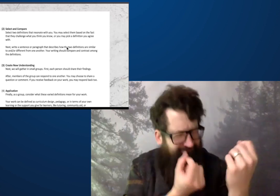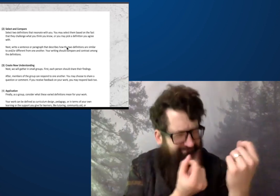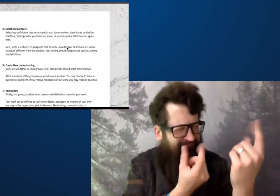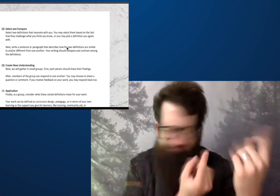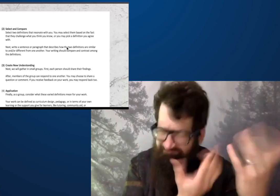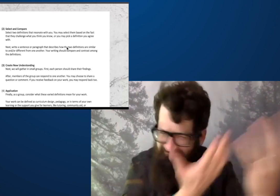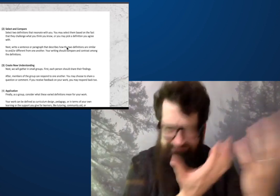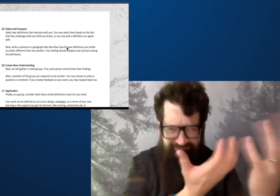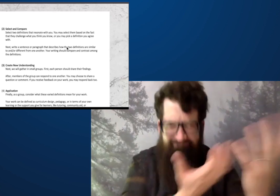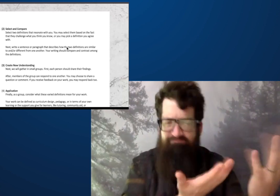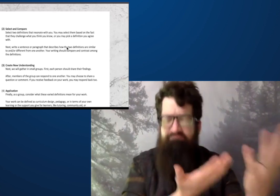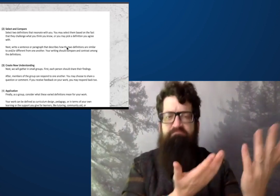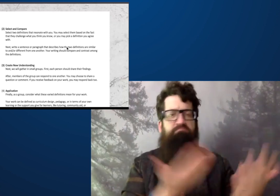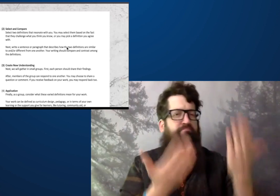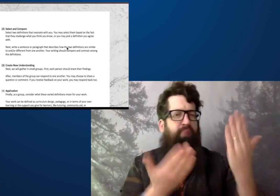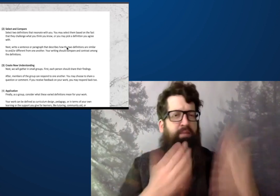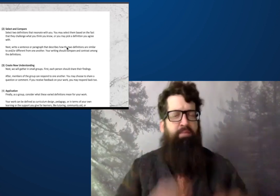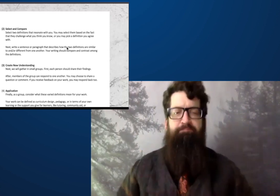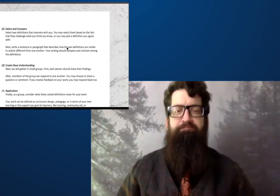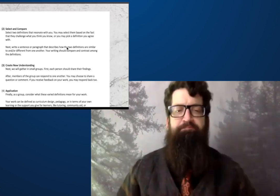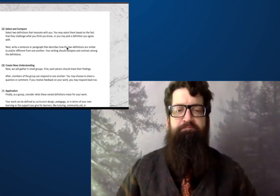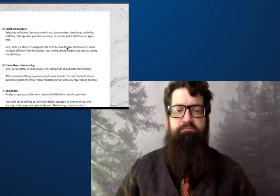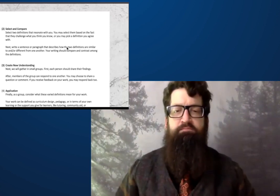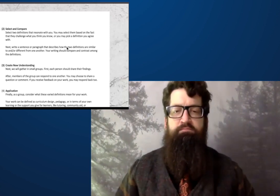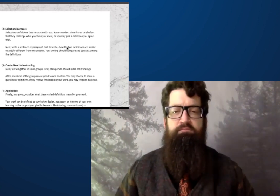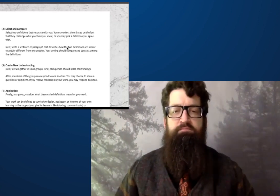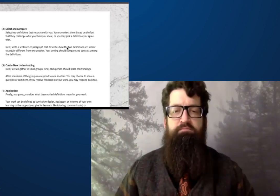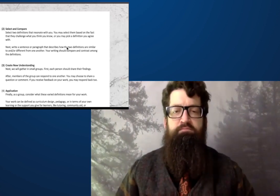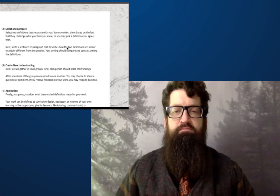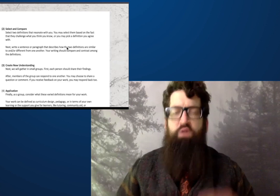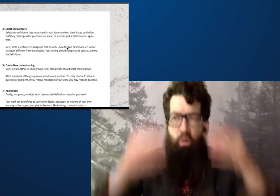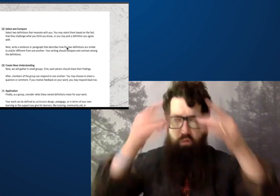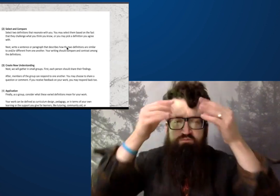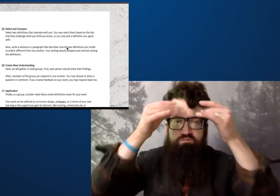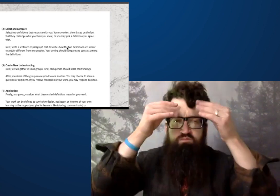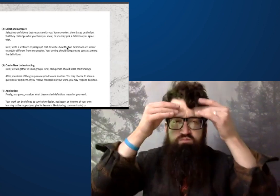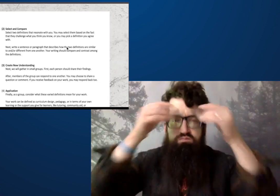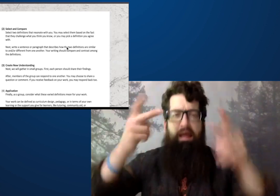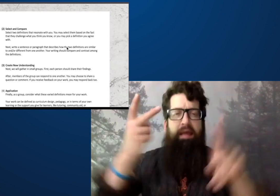that you disagree with, that maybe you're struggling with.